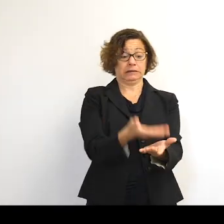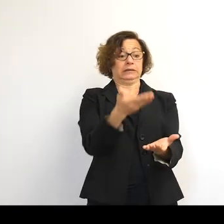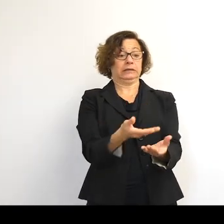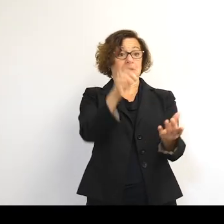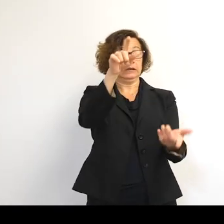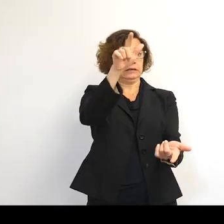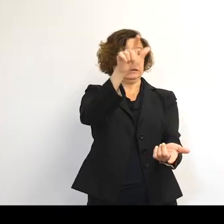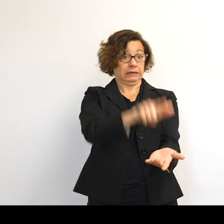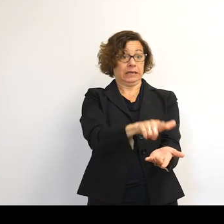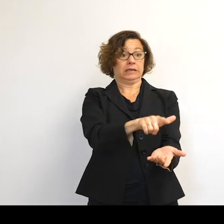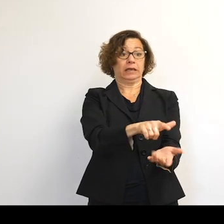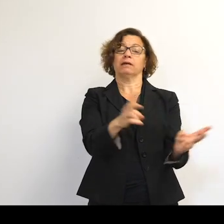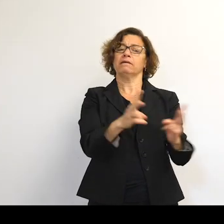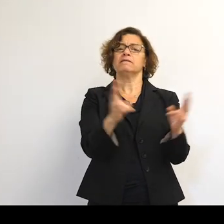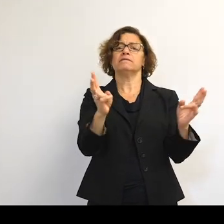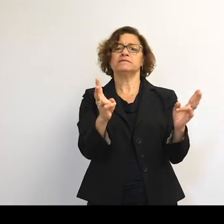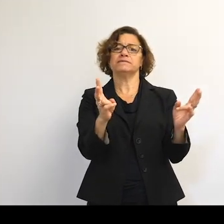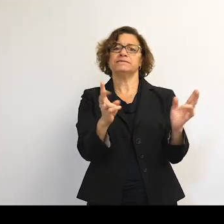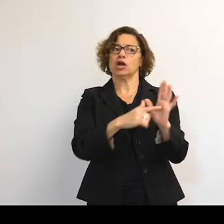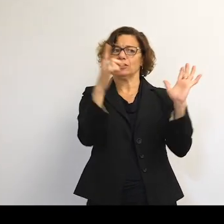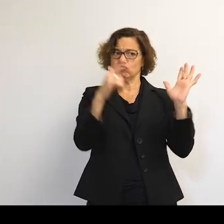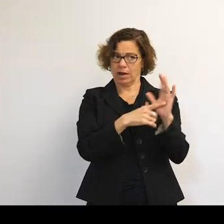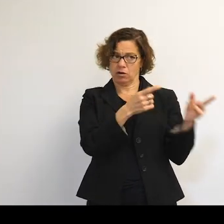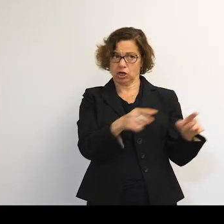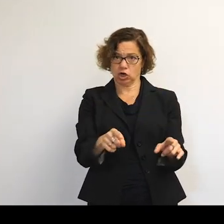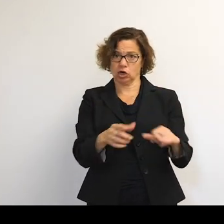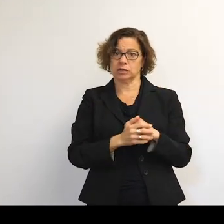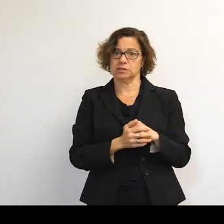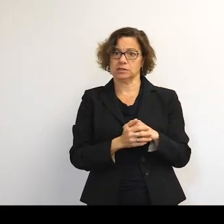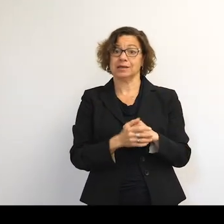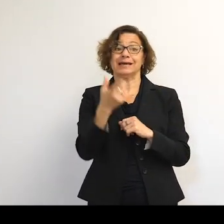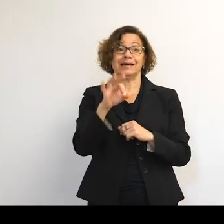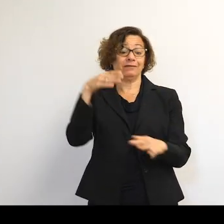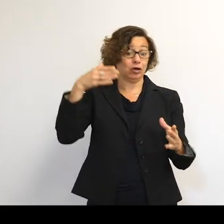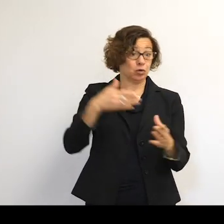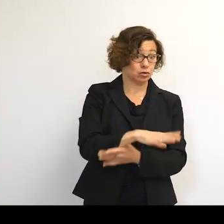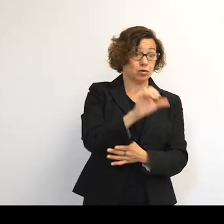is very, very rare occurrence. And if something does make it in the atmosphere,